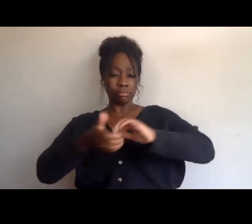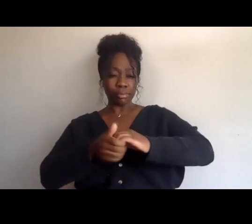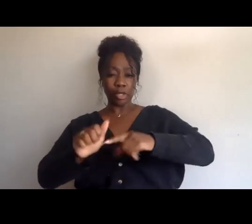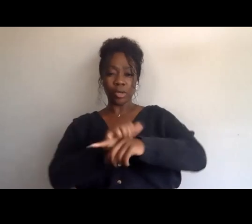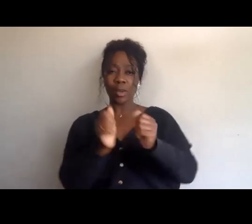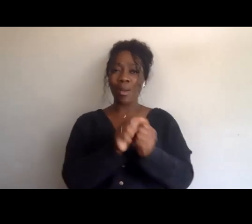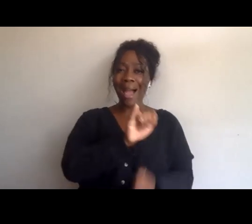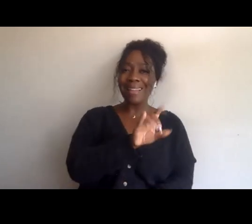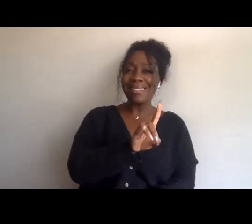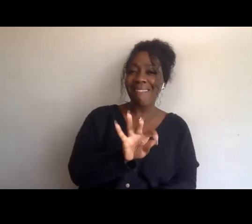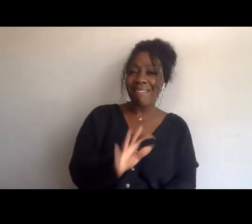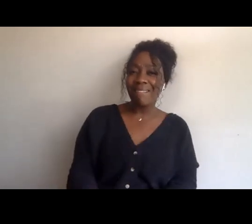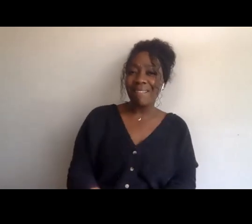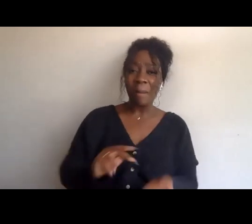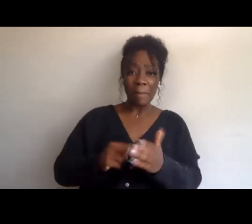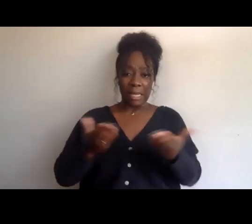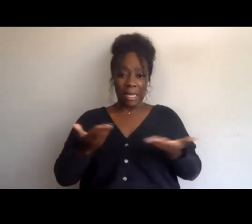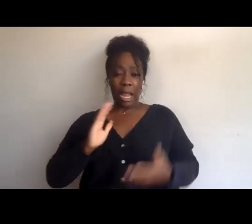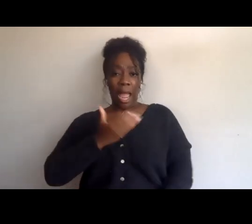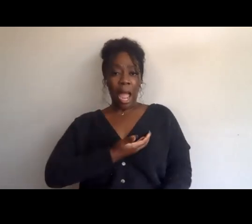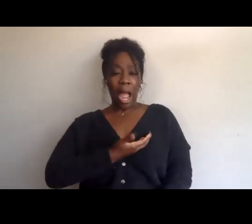to the oppression of Palestinians in Palestine.